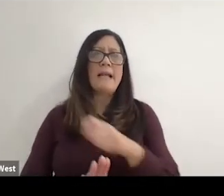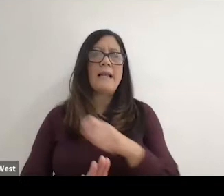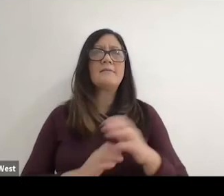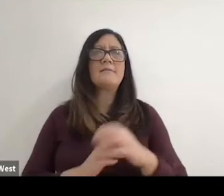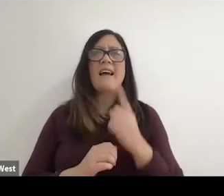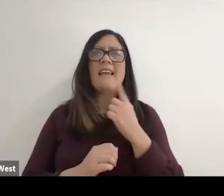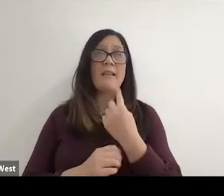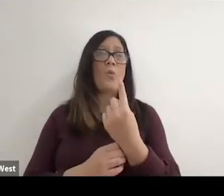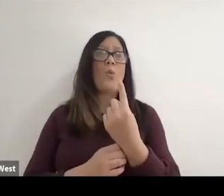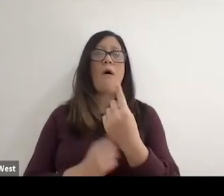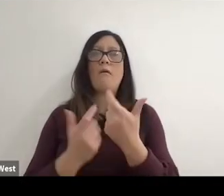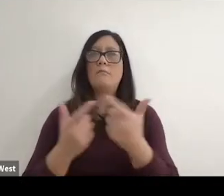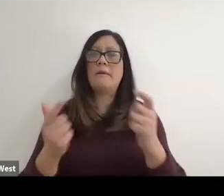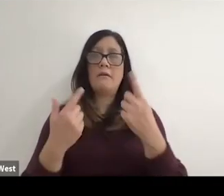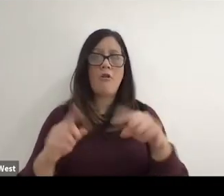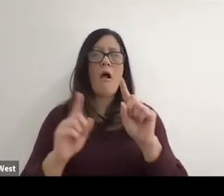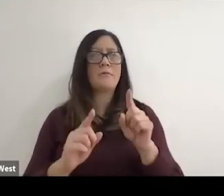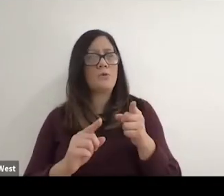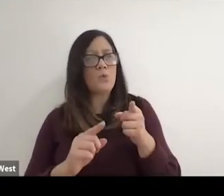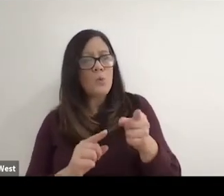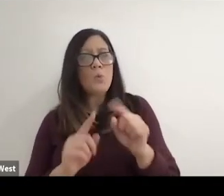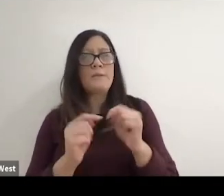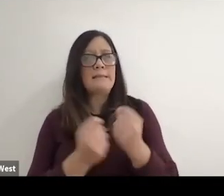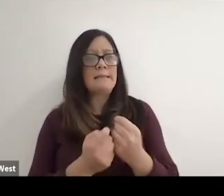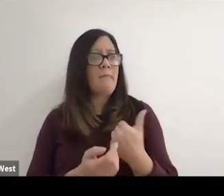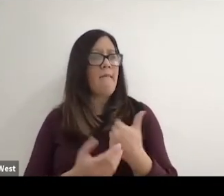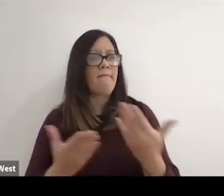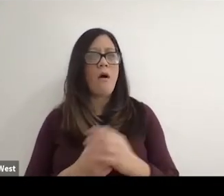that you and your team had was to get into the national tournaments.